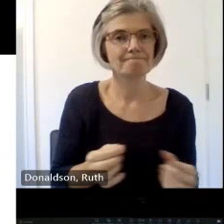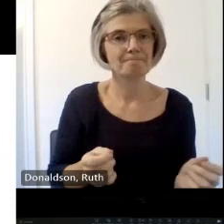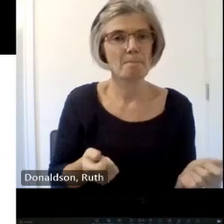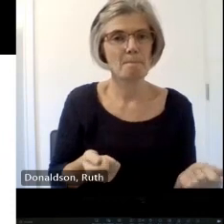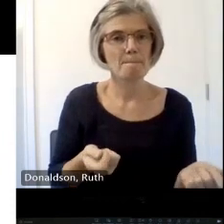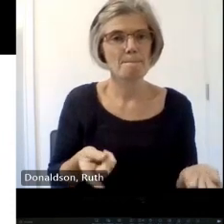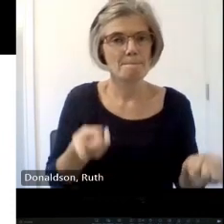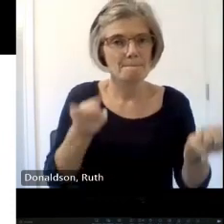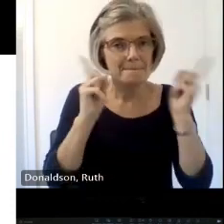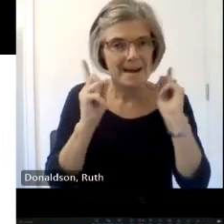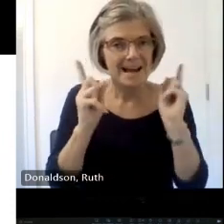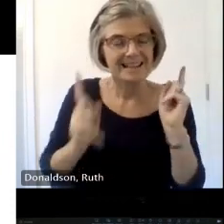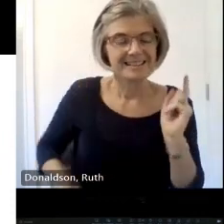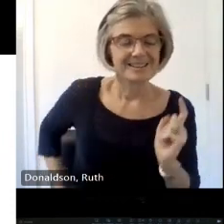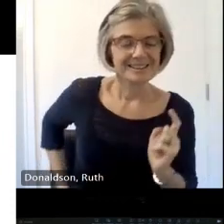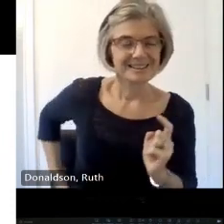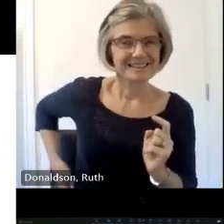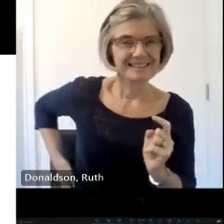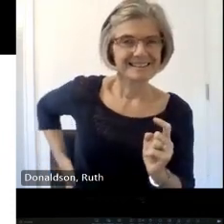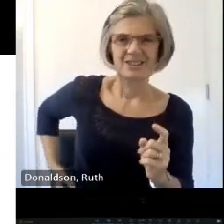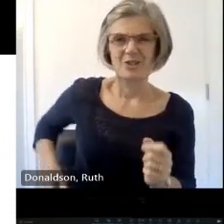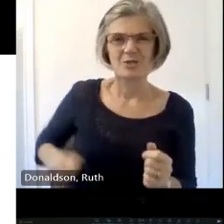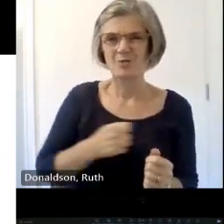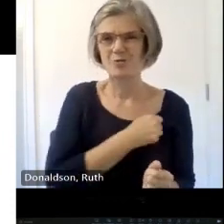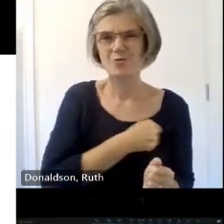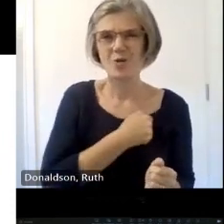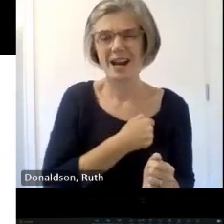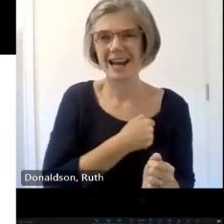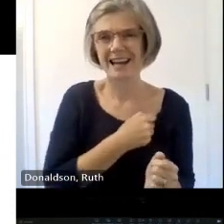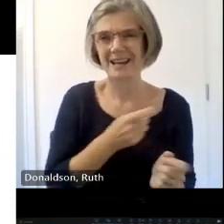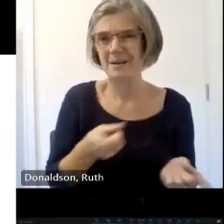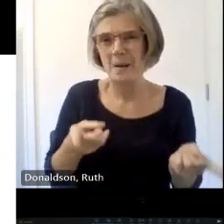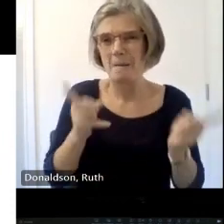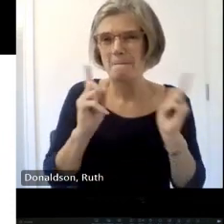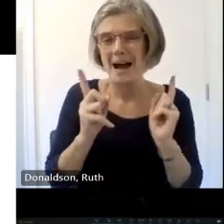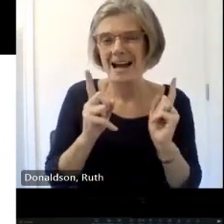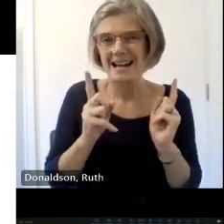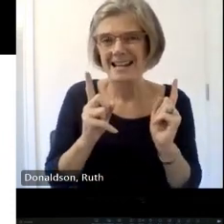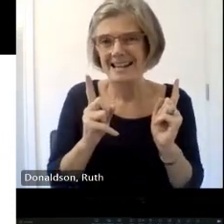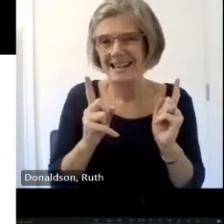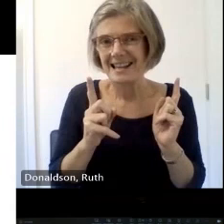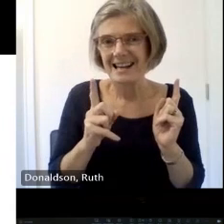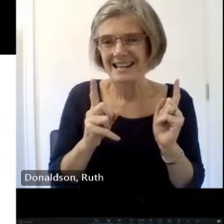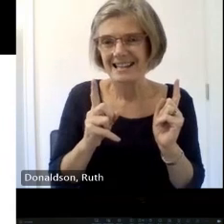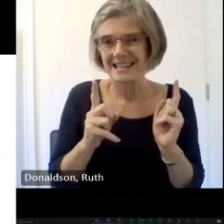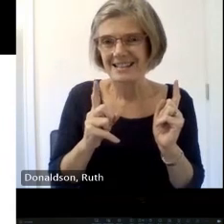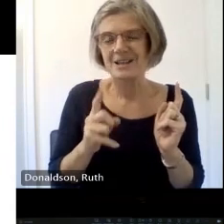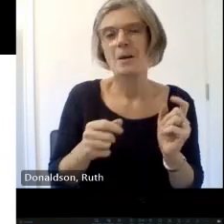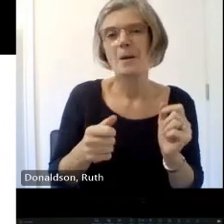actually pronounce that what pubs there we go pubs he joins Scotland's Church's trust as a